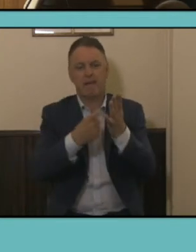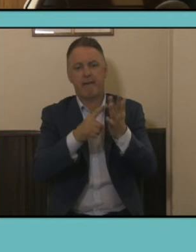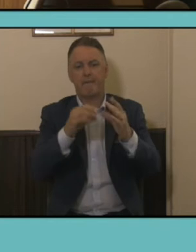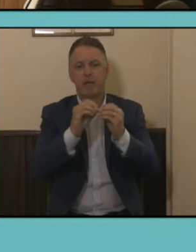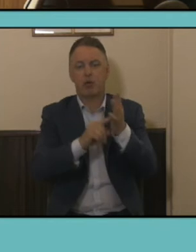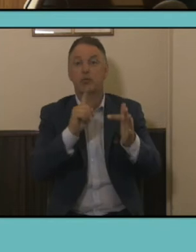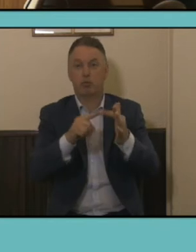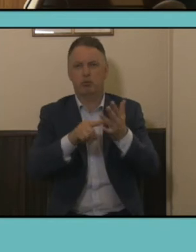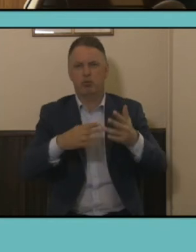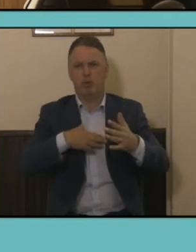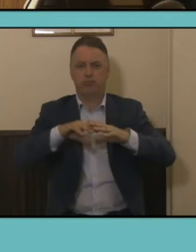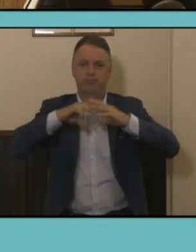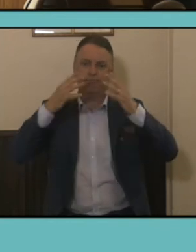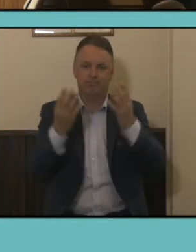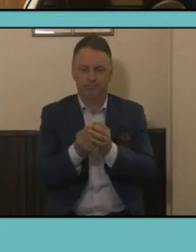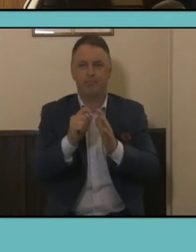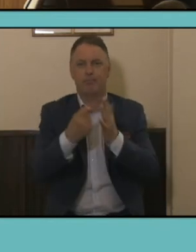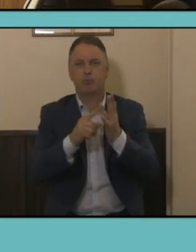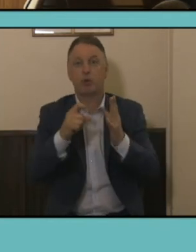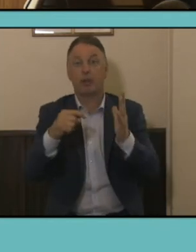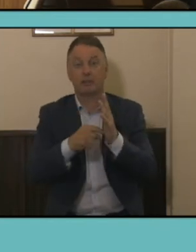which is a very simple to use at-a-glance summary at any